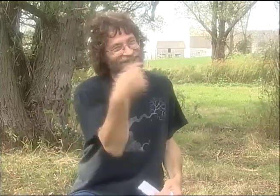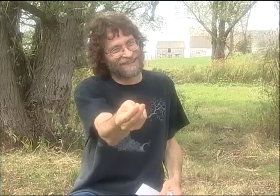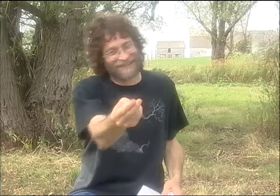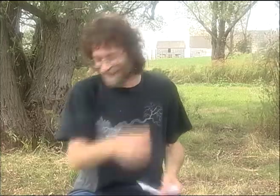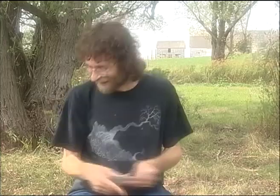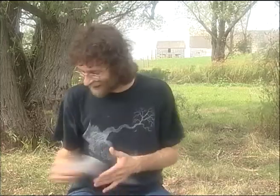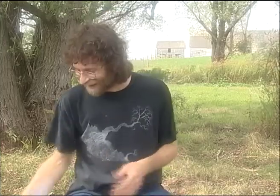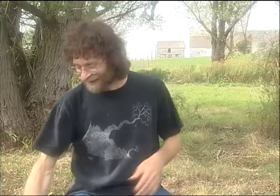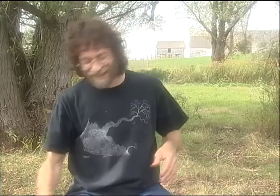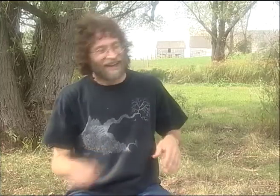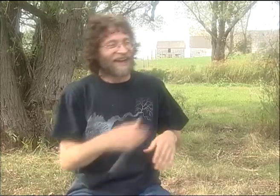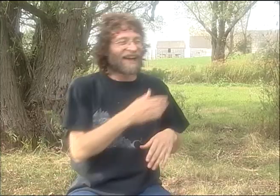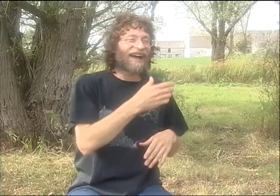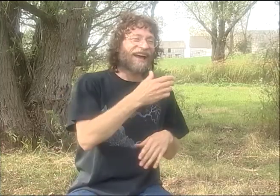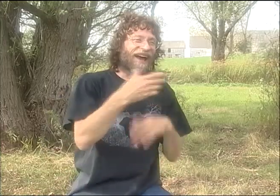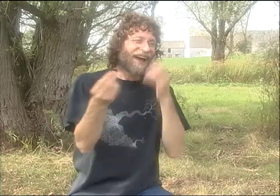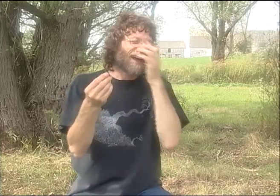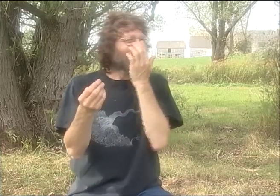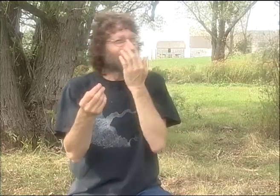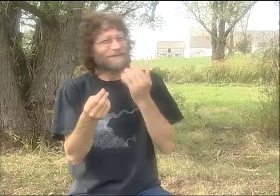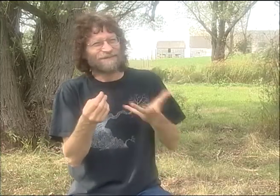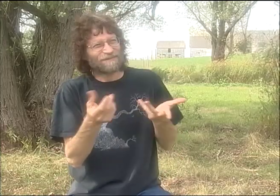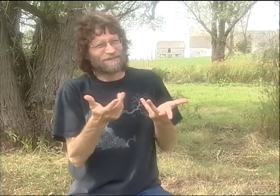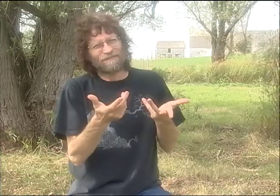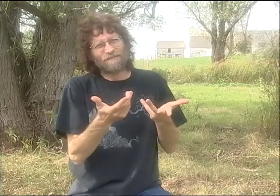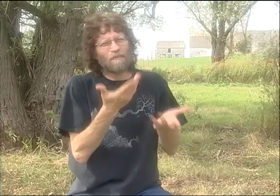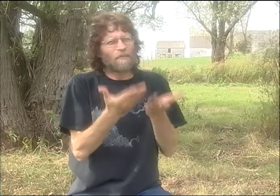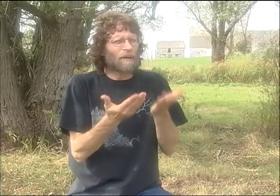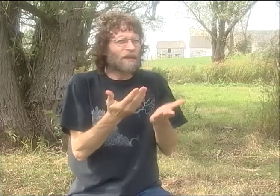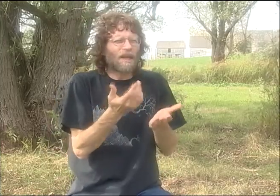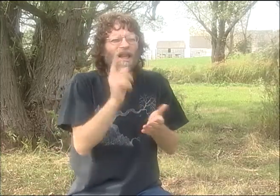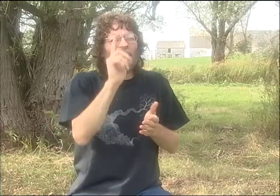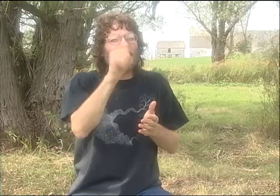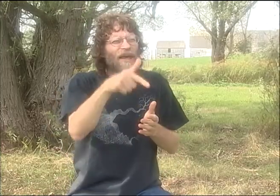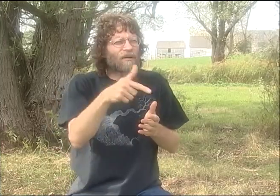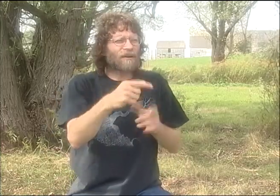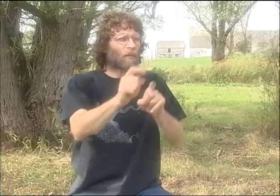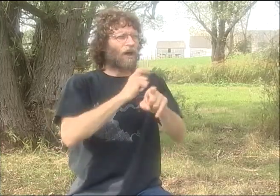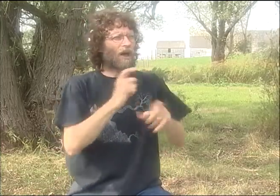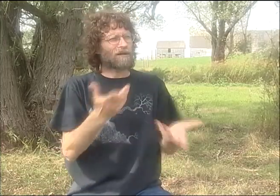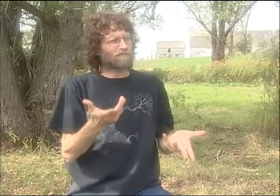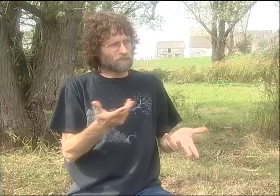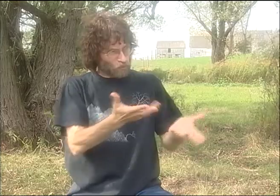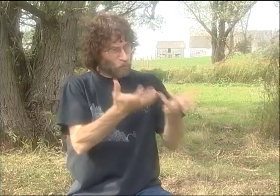WELL, I HAVE A PIECE OF PAPER I COULD WRITE MY PHONE NUMBER ON AND TEAR OFF THE EDGE OF IT AND GIVE IT TO YOU.